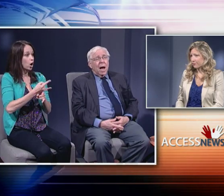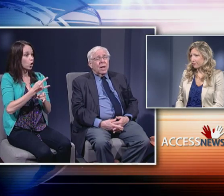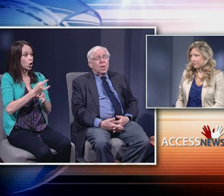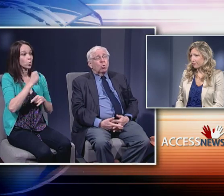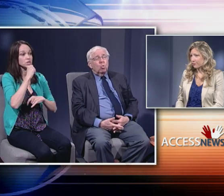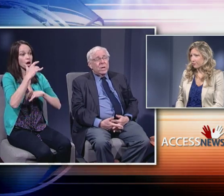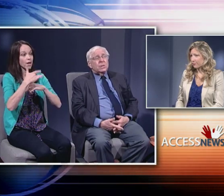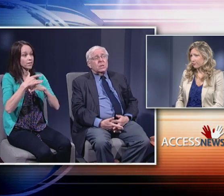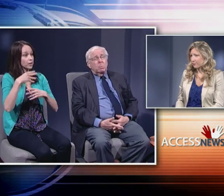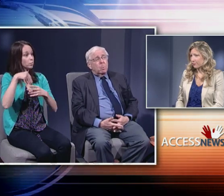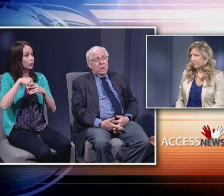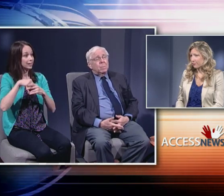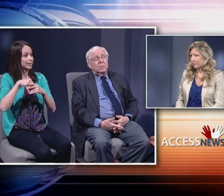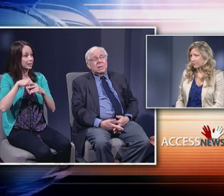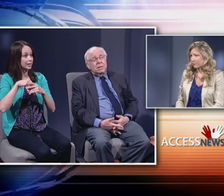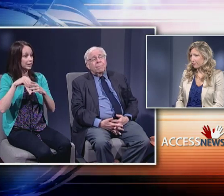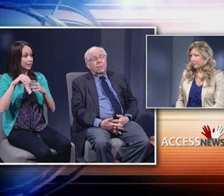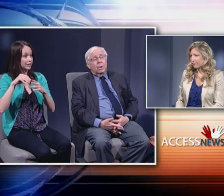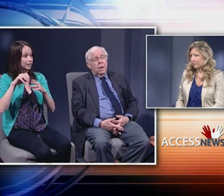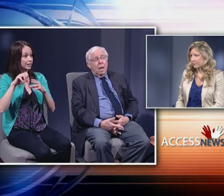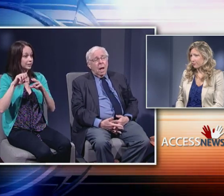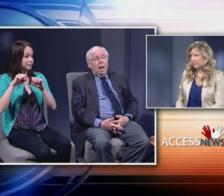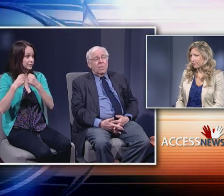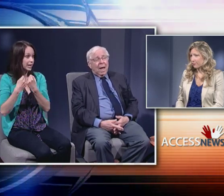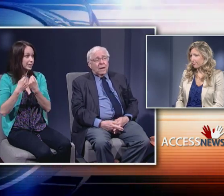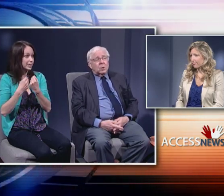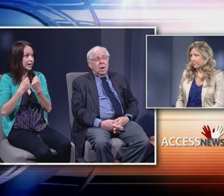I think reasonable people can differ on that.